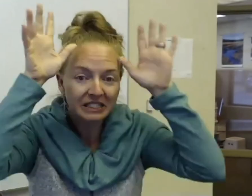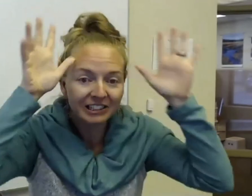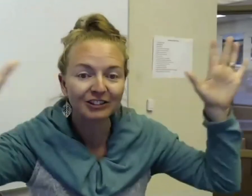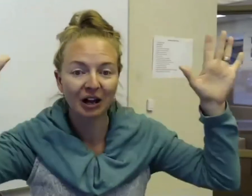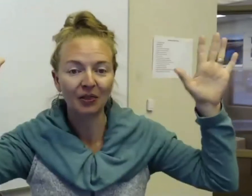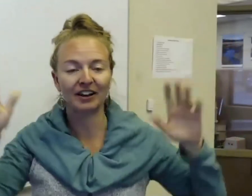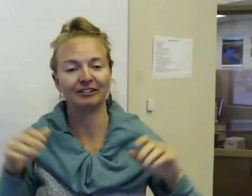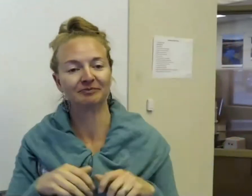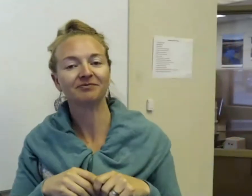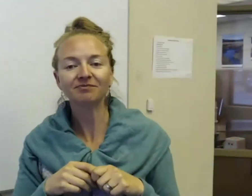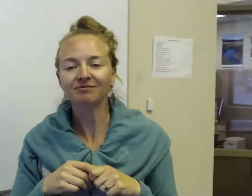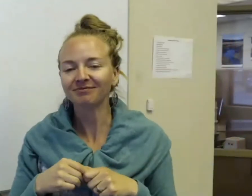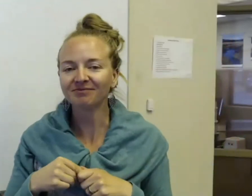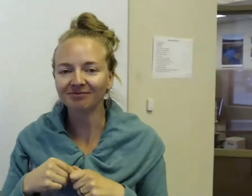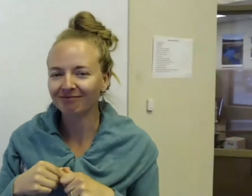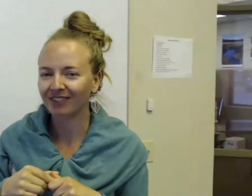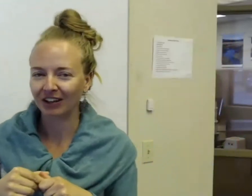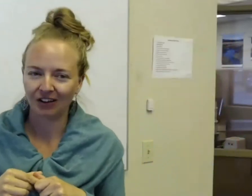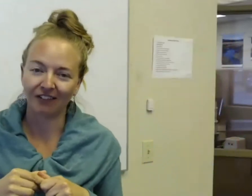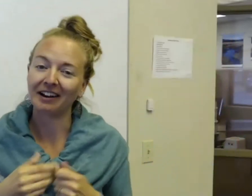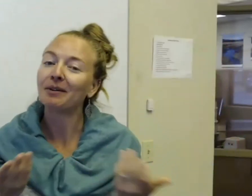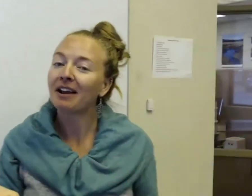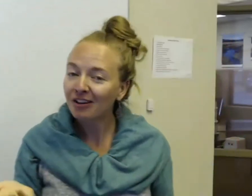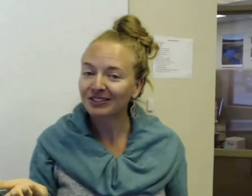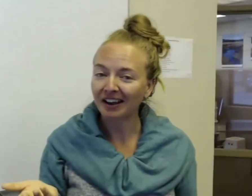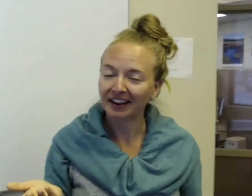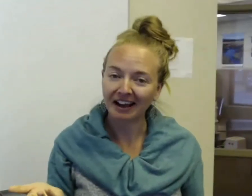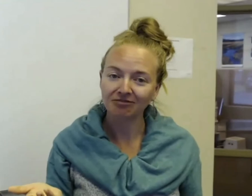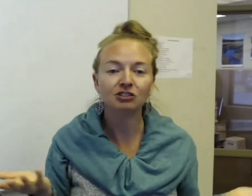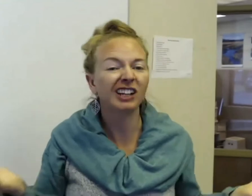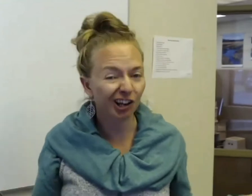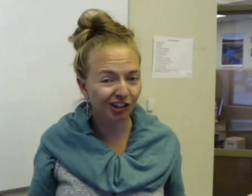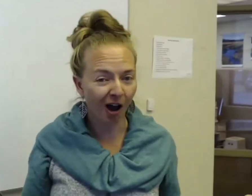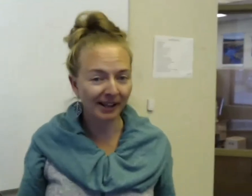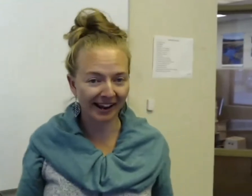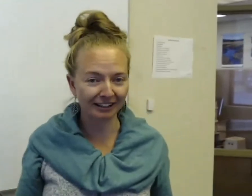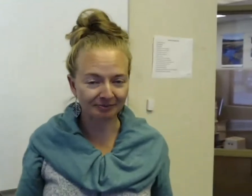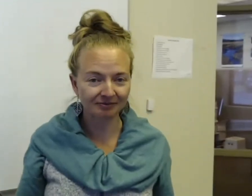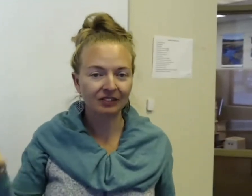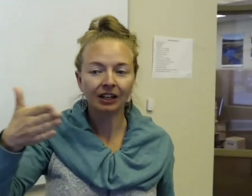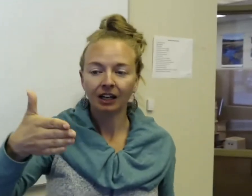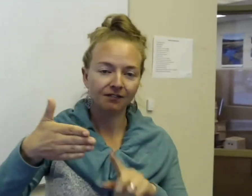deer out there. All right now, another sign they have, you take your dominant hand, and